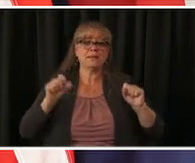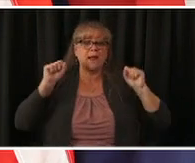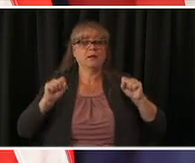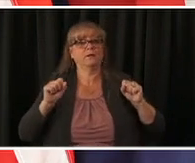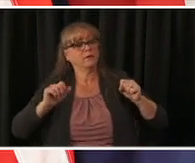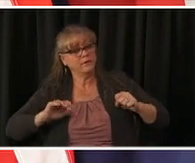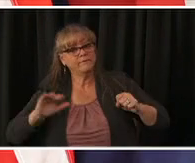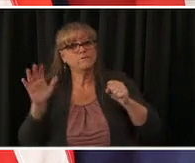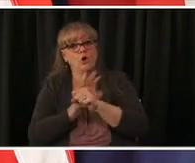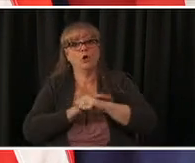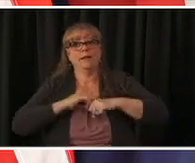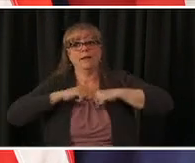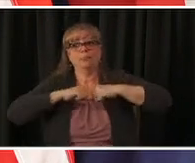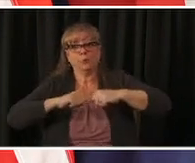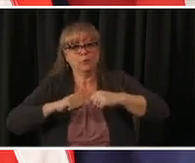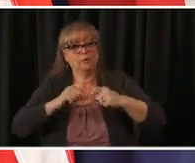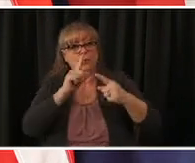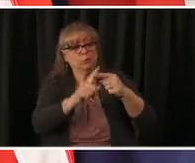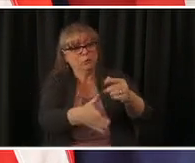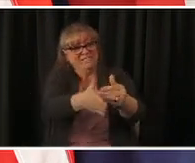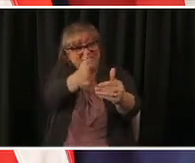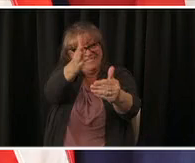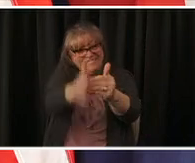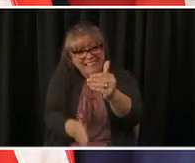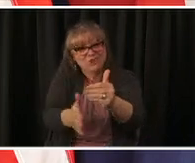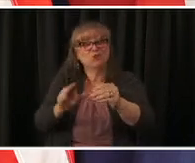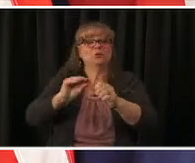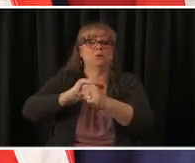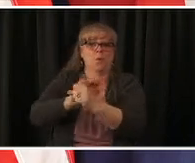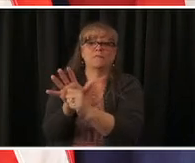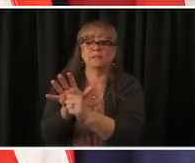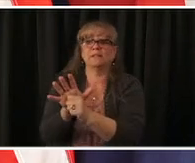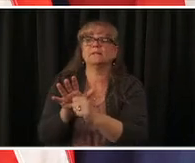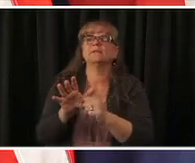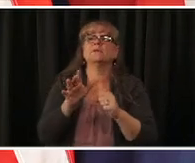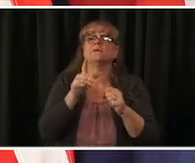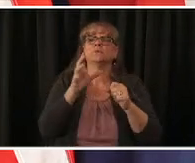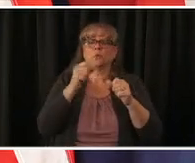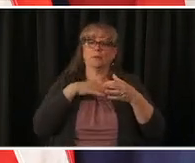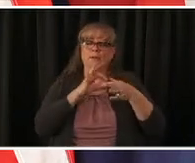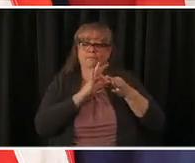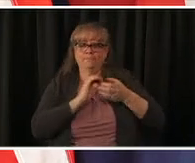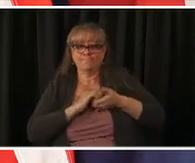working together and we're really excited to work with all kinds of distribution partners